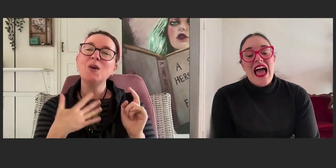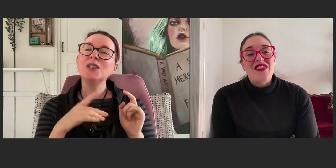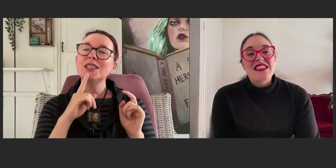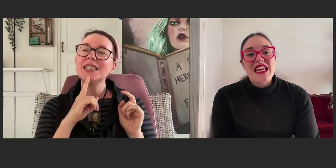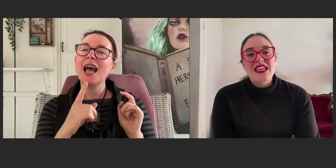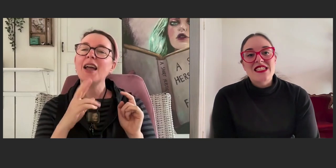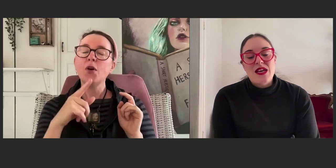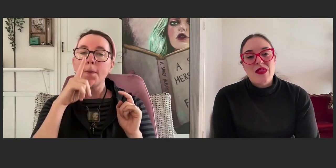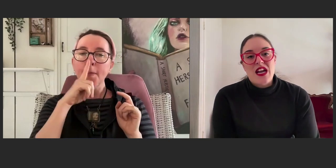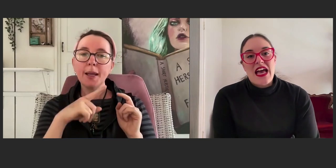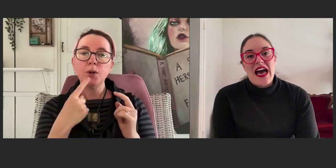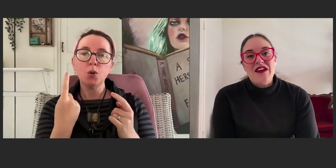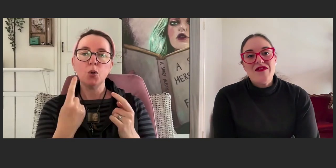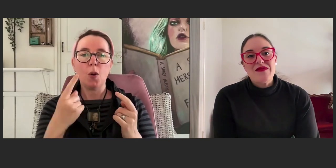And the second tip that I have